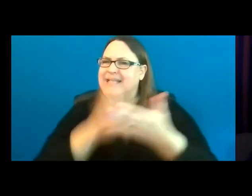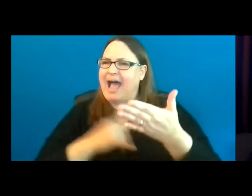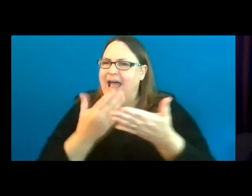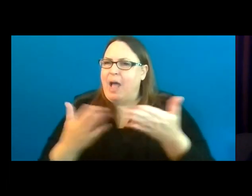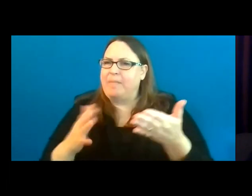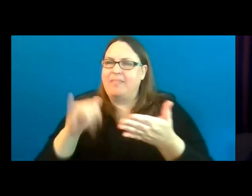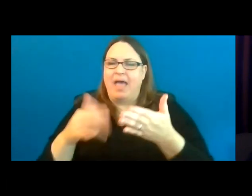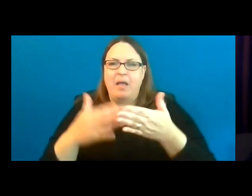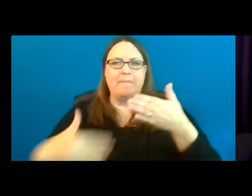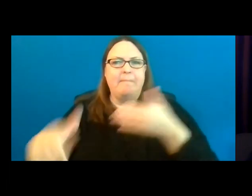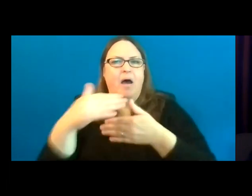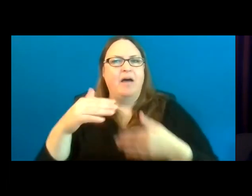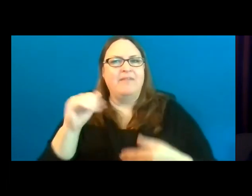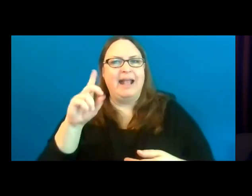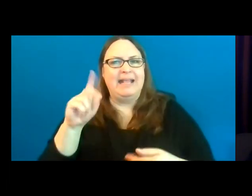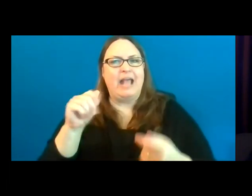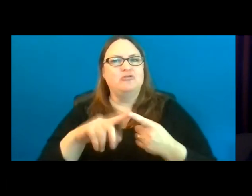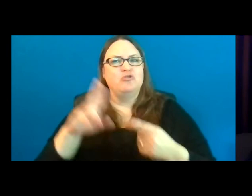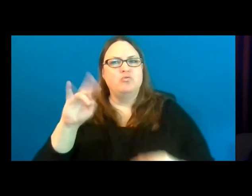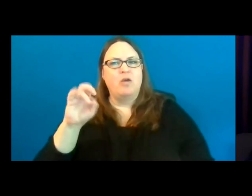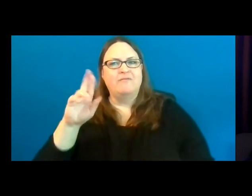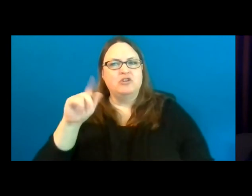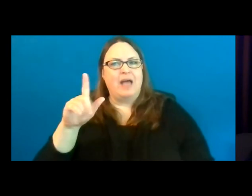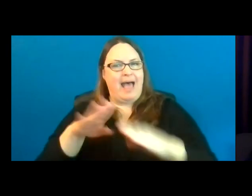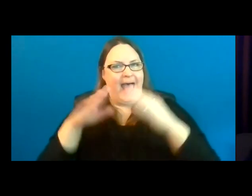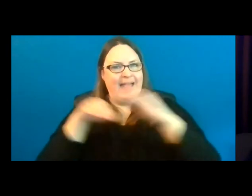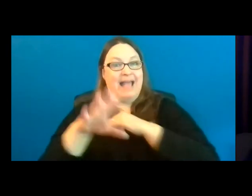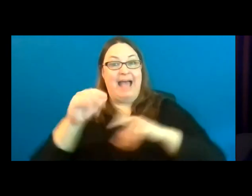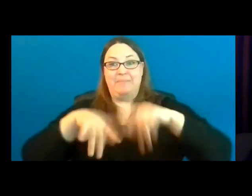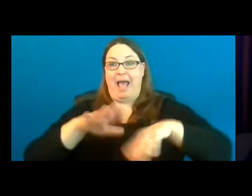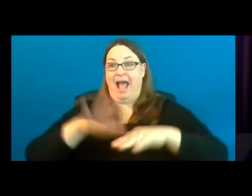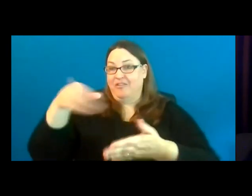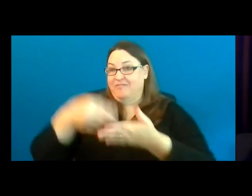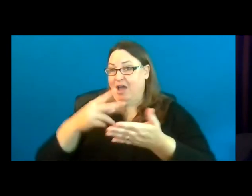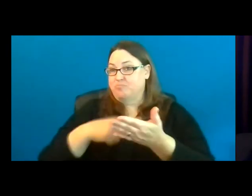to universal access and, depending on the funding program, between 25 percent to 40